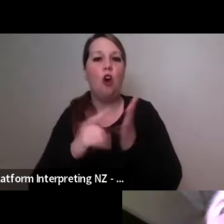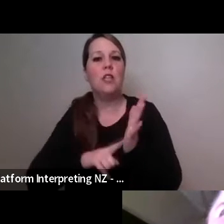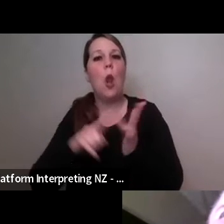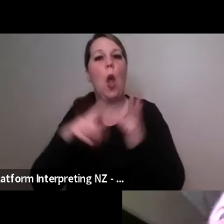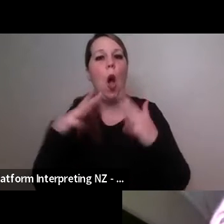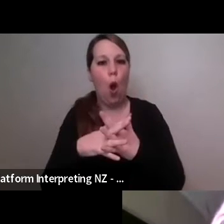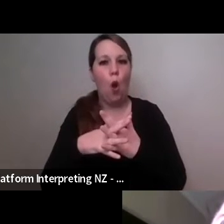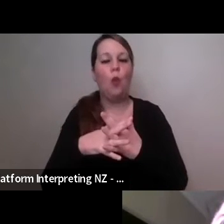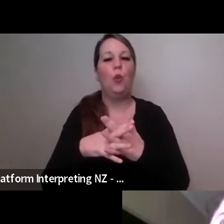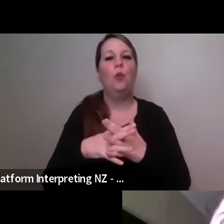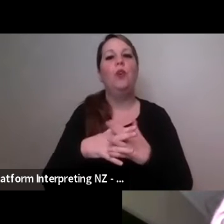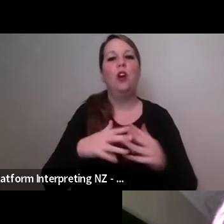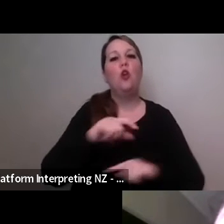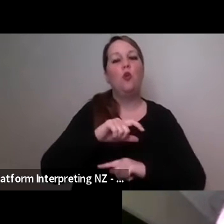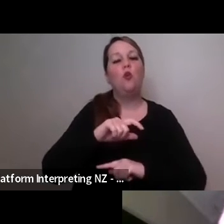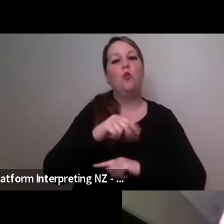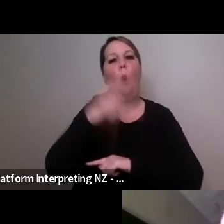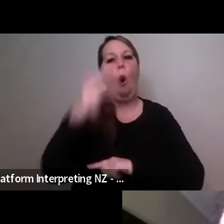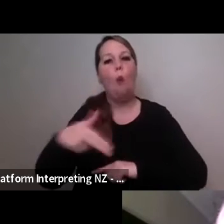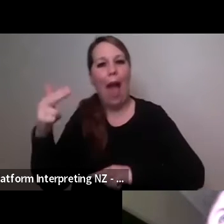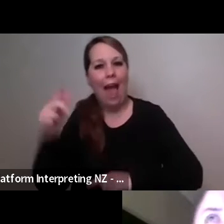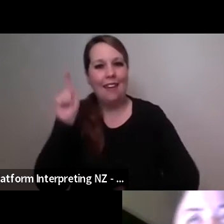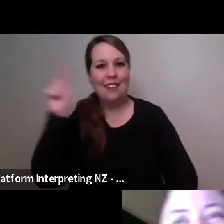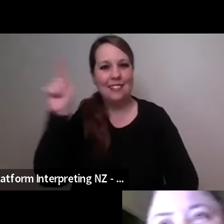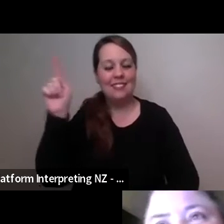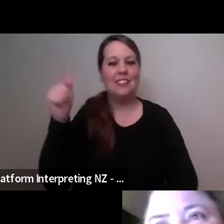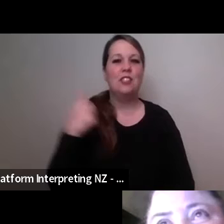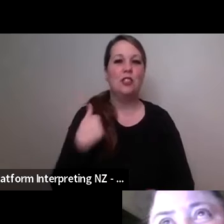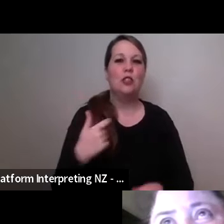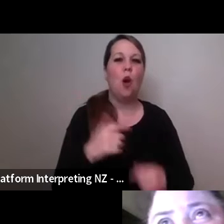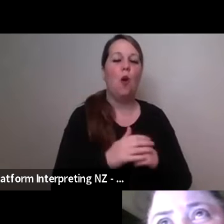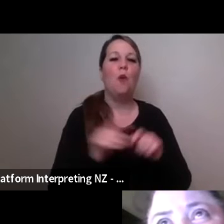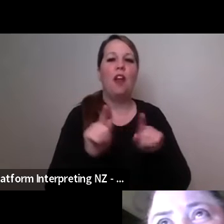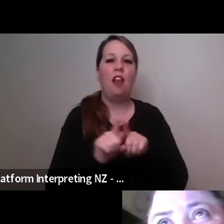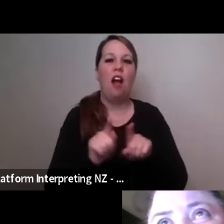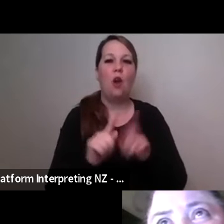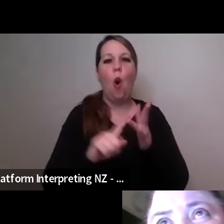and this is a collaboration between uh CODA so Oslo International Contemporary Dance Festival